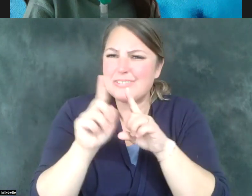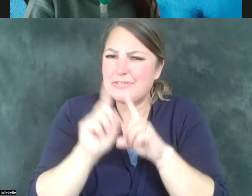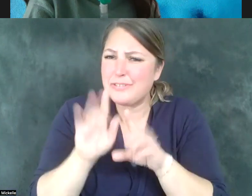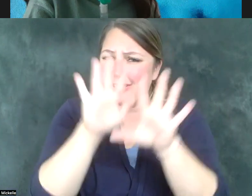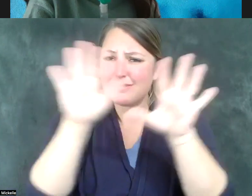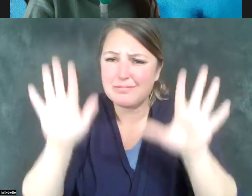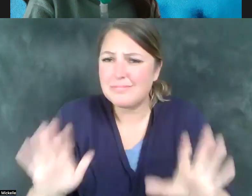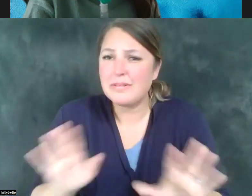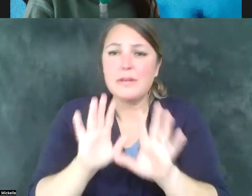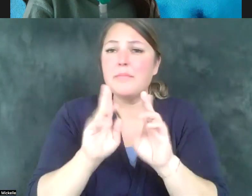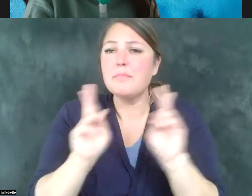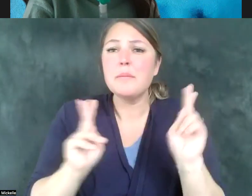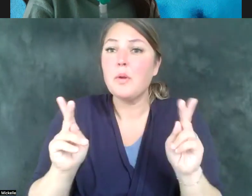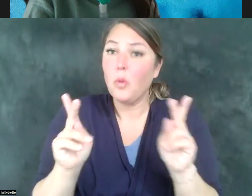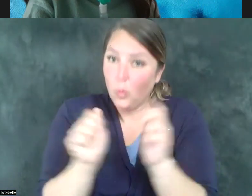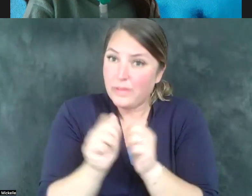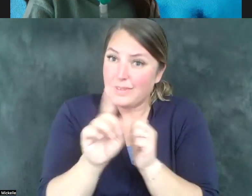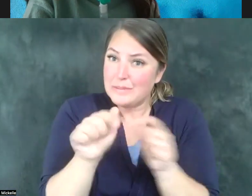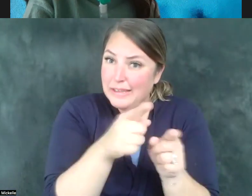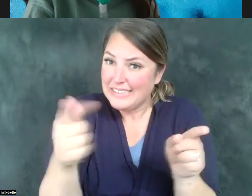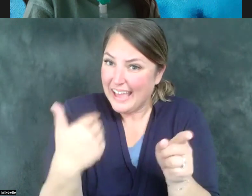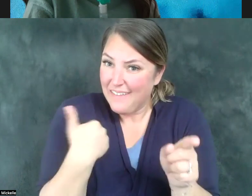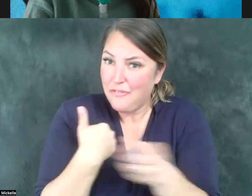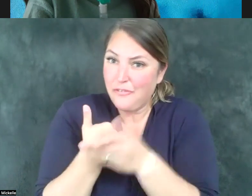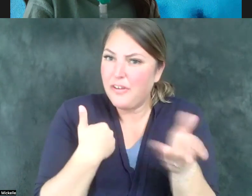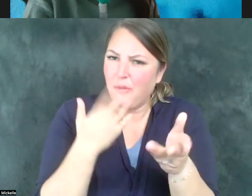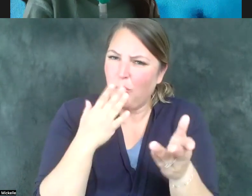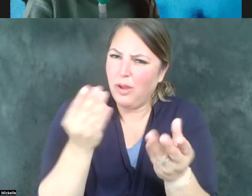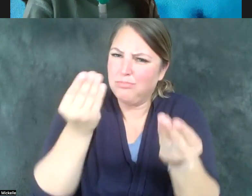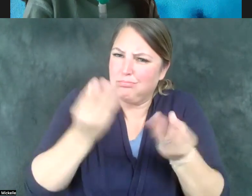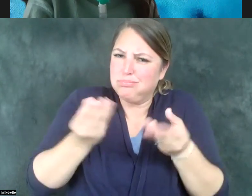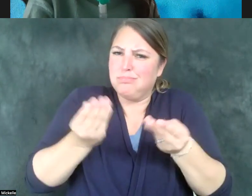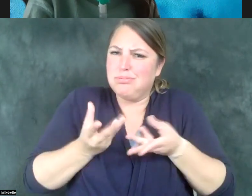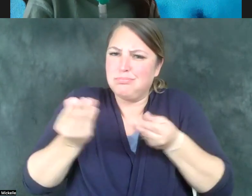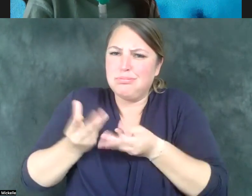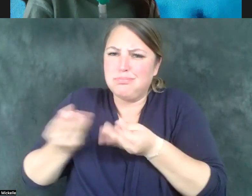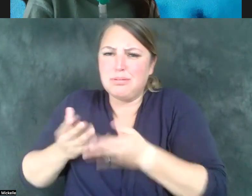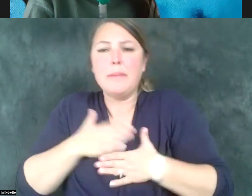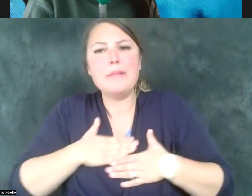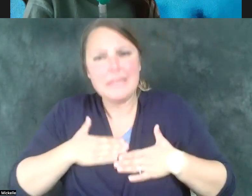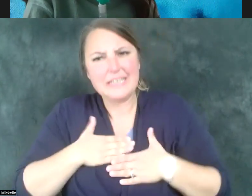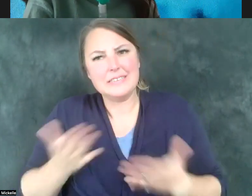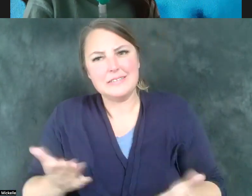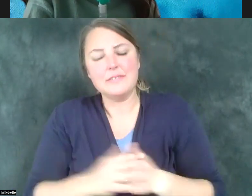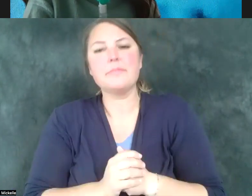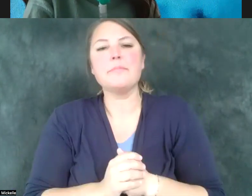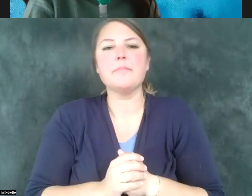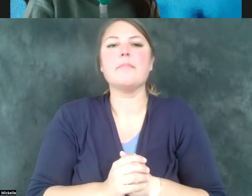disabilities would say, look, Governor, you need to understand this, that and the other and work on those things. That's number one. Number two, to address the